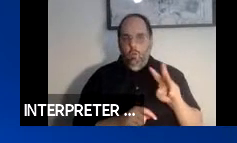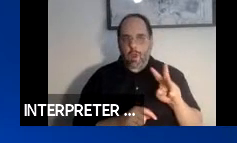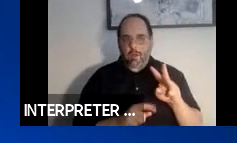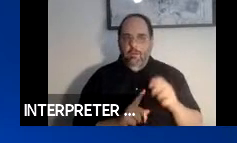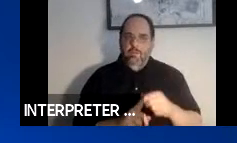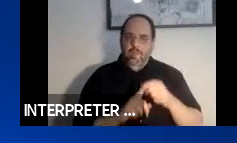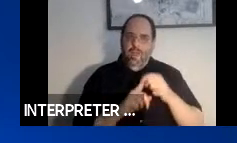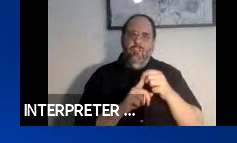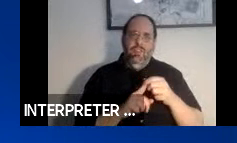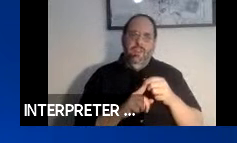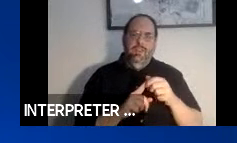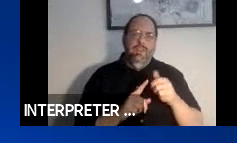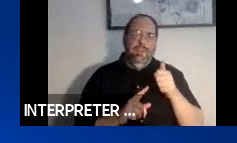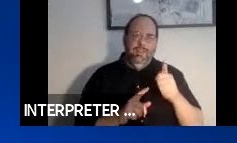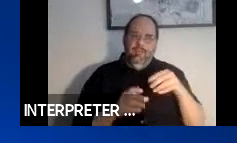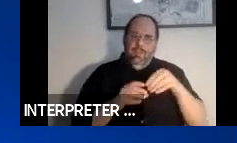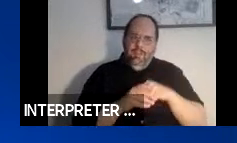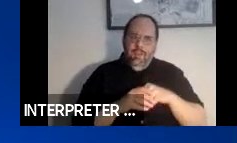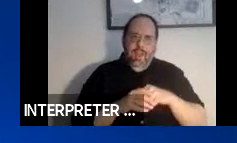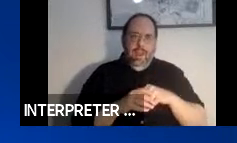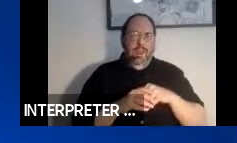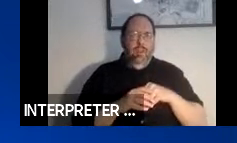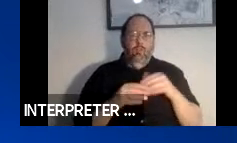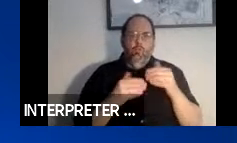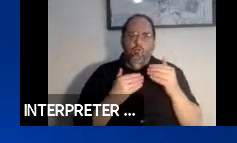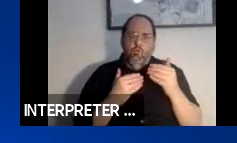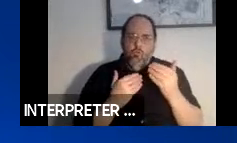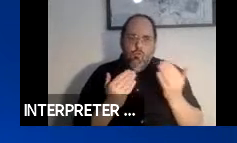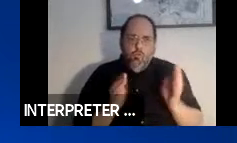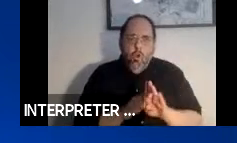self-contained closed products, closed products with closed functionality and the requirements of